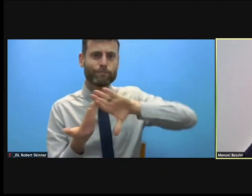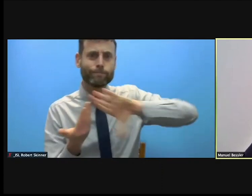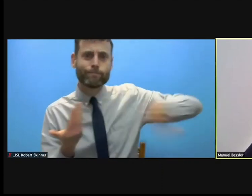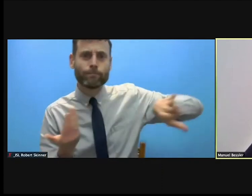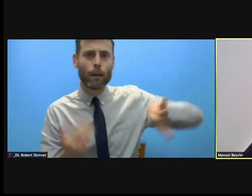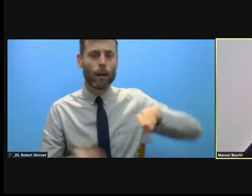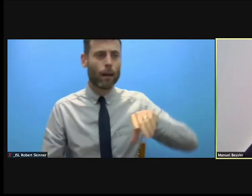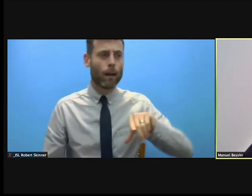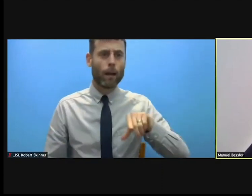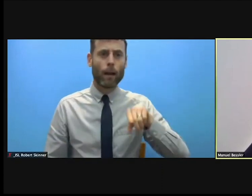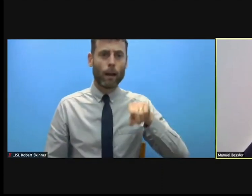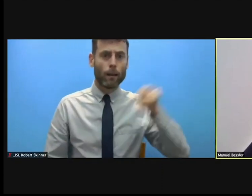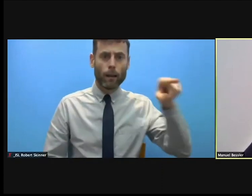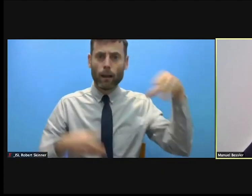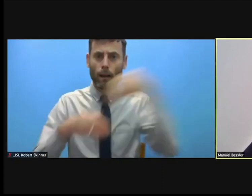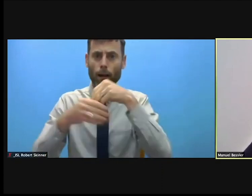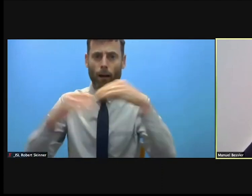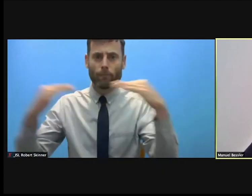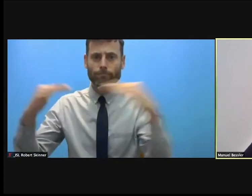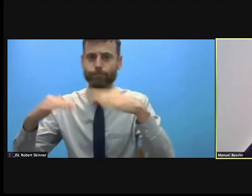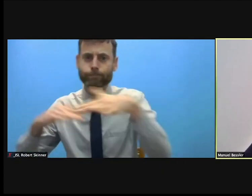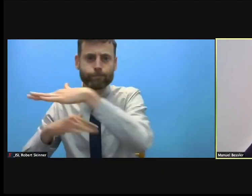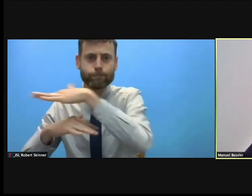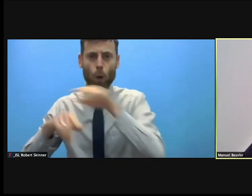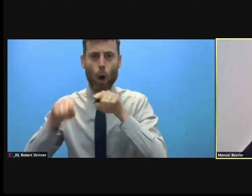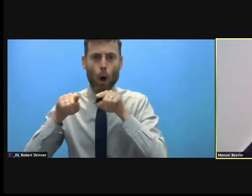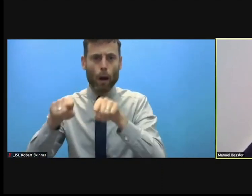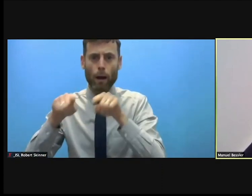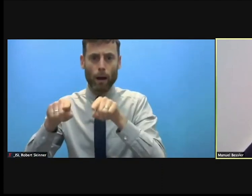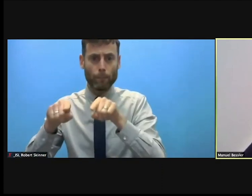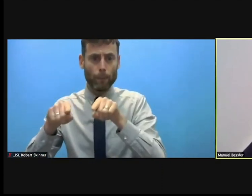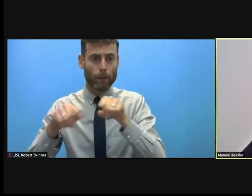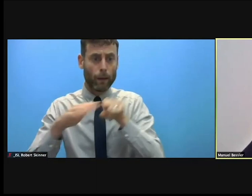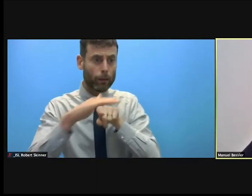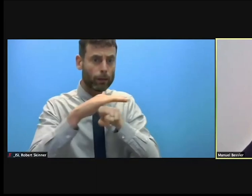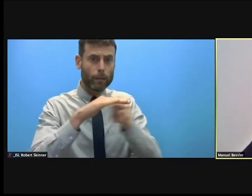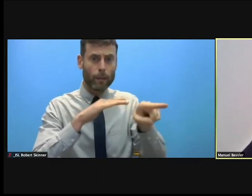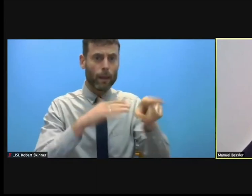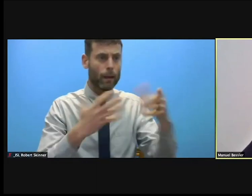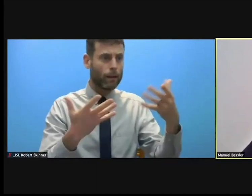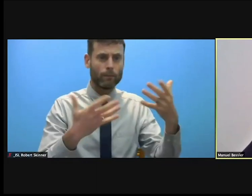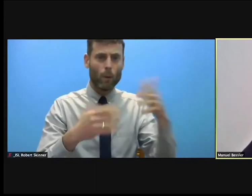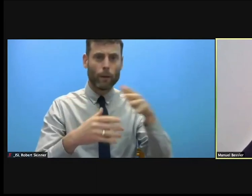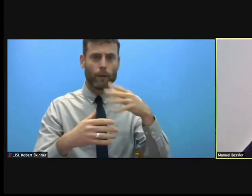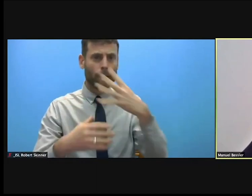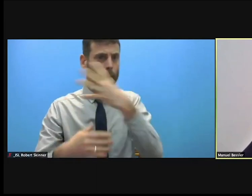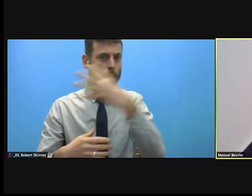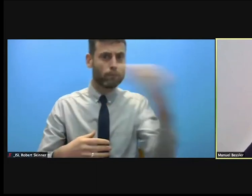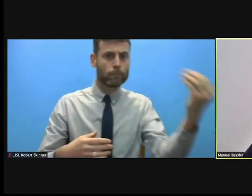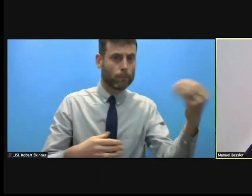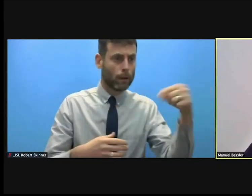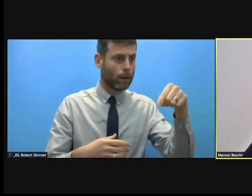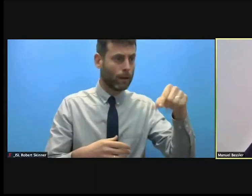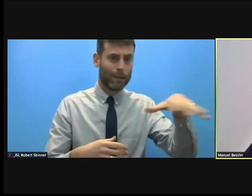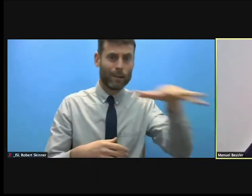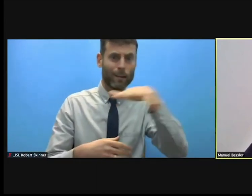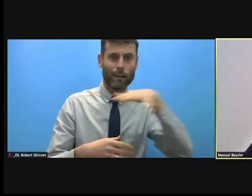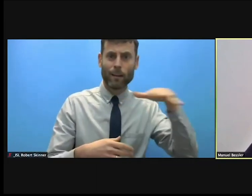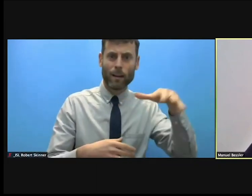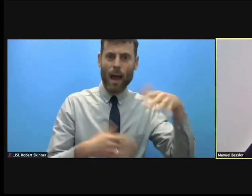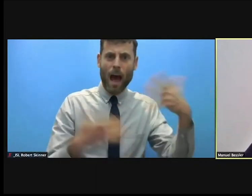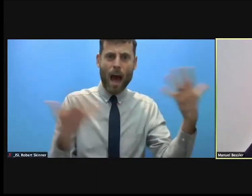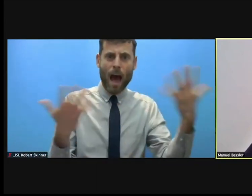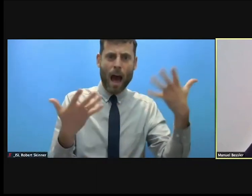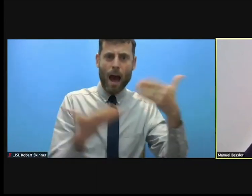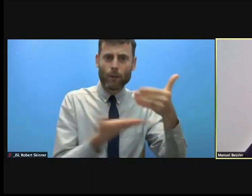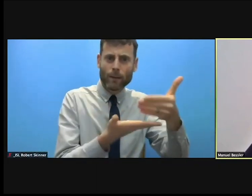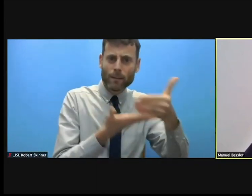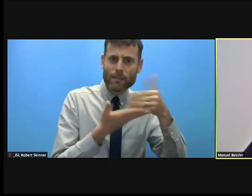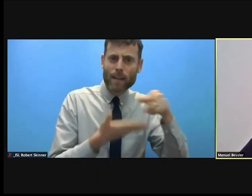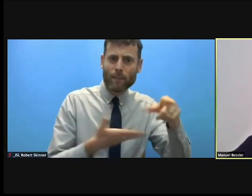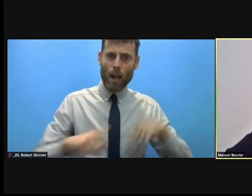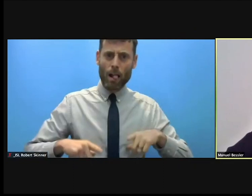in their physical integrity, in their minds, in their dignity. Yes of course states, first of all,